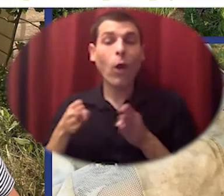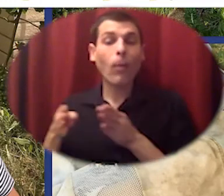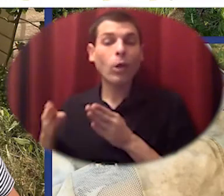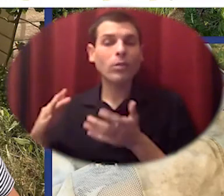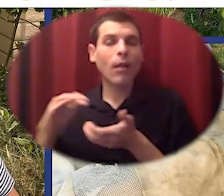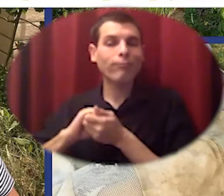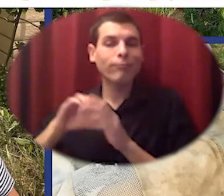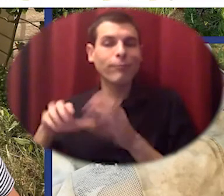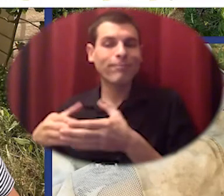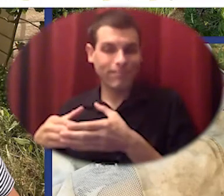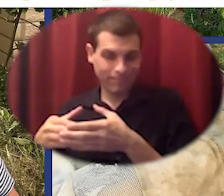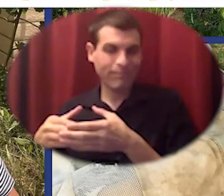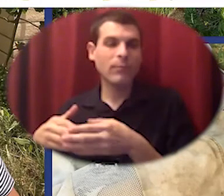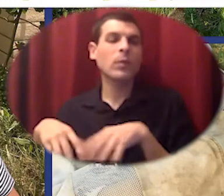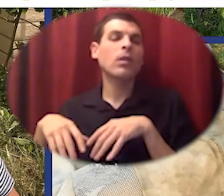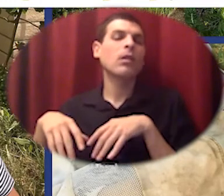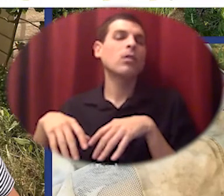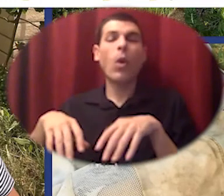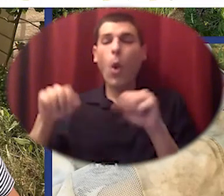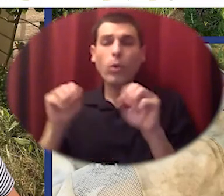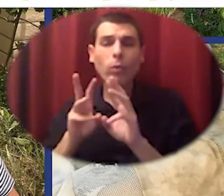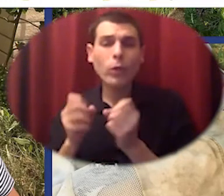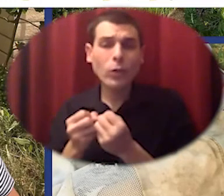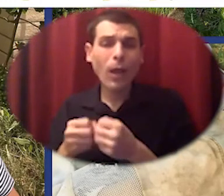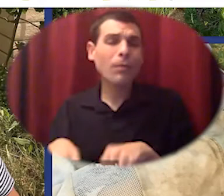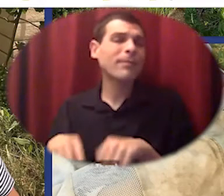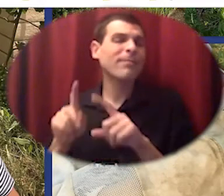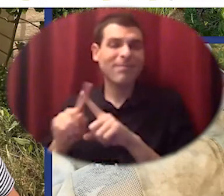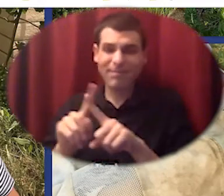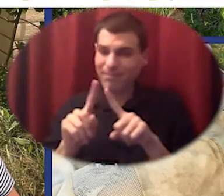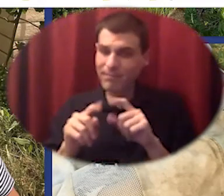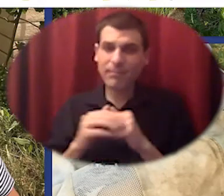and and all the things and then a couple pictures from community gardens in Ventura